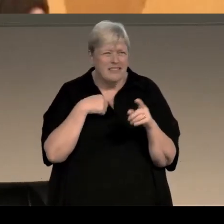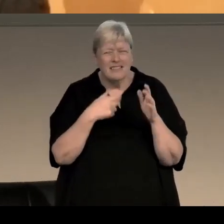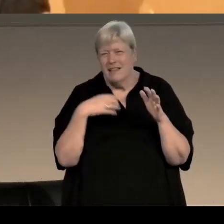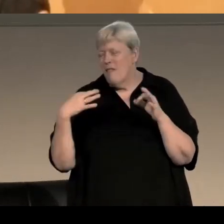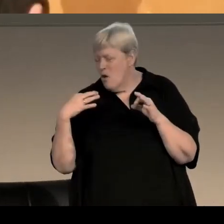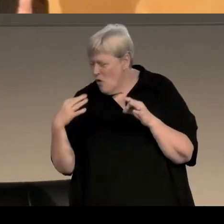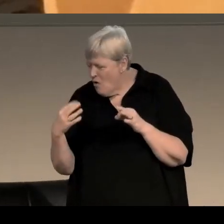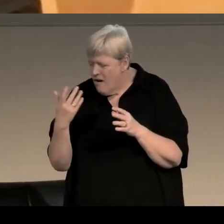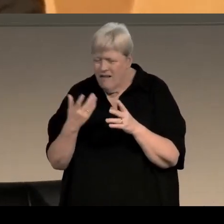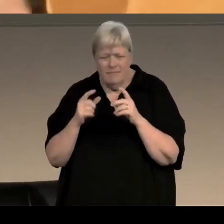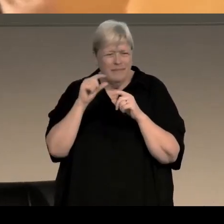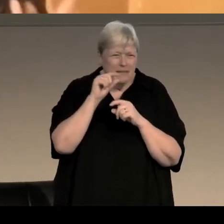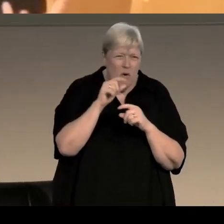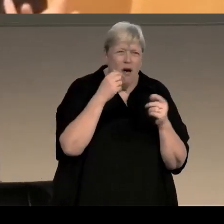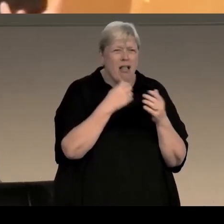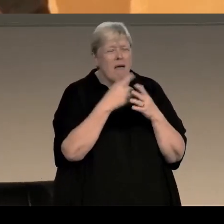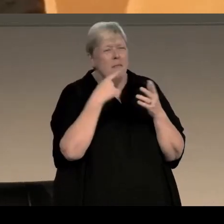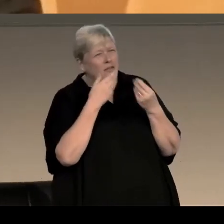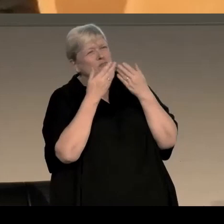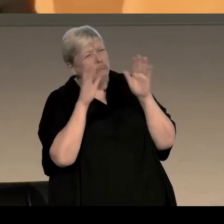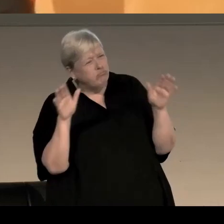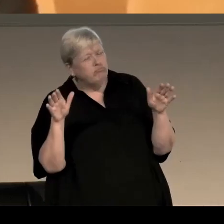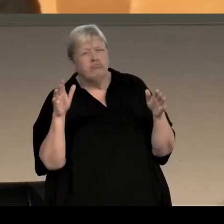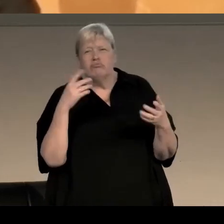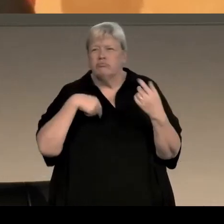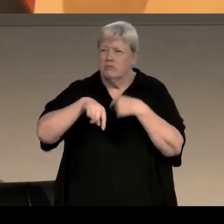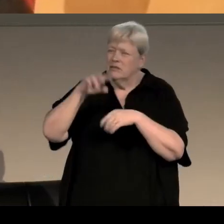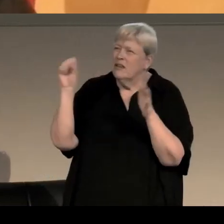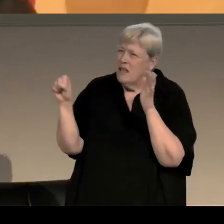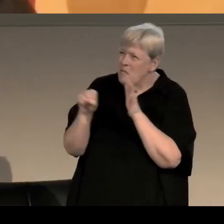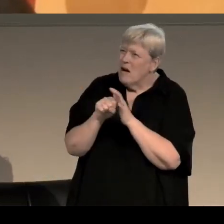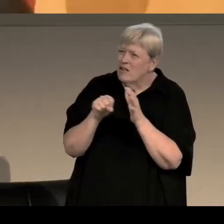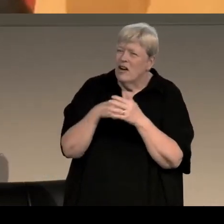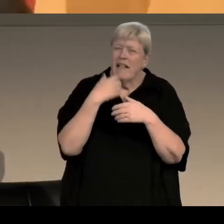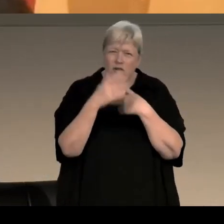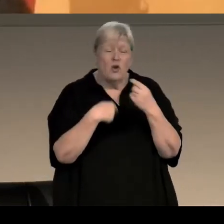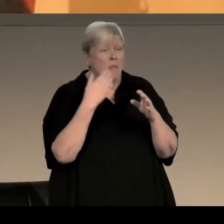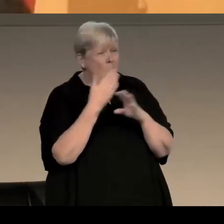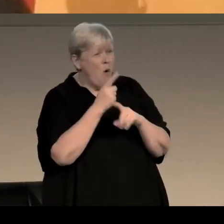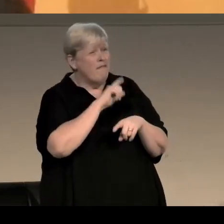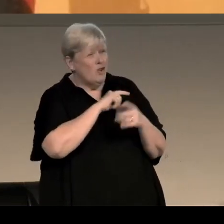small, but they had to foreground her much more so there's been fiddling about with the front end of the story but it works, it works really well